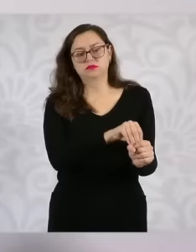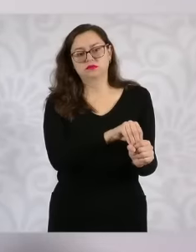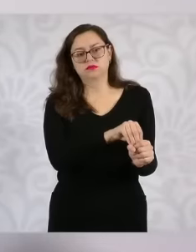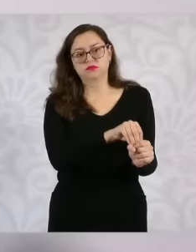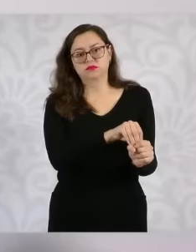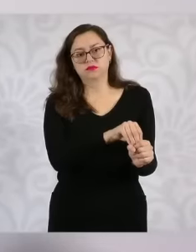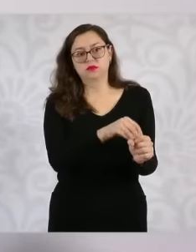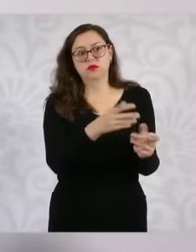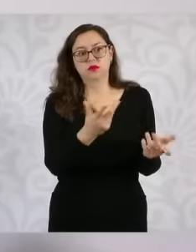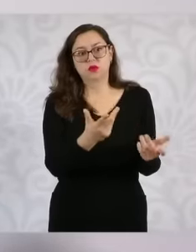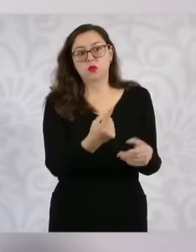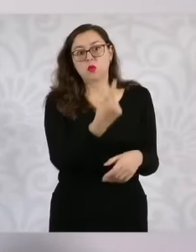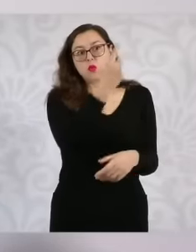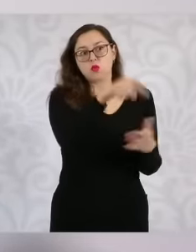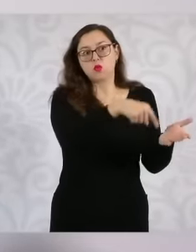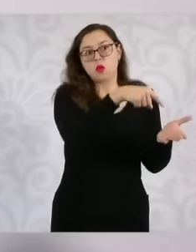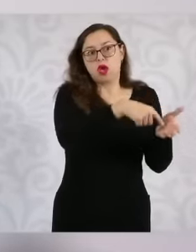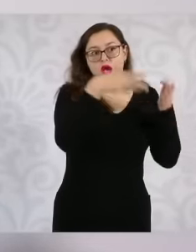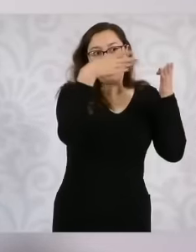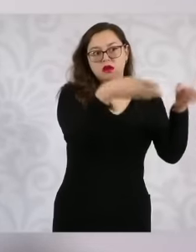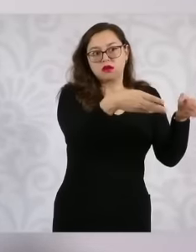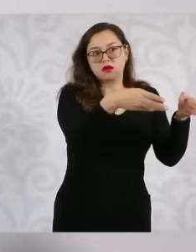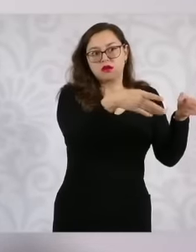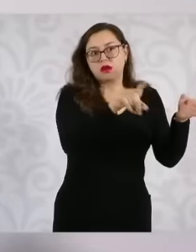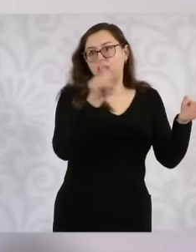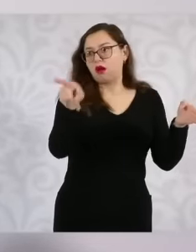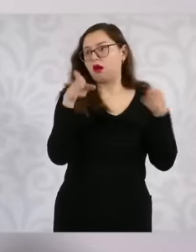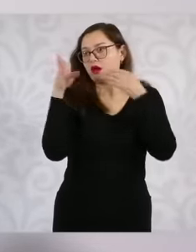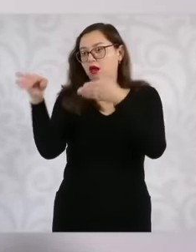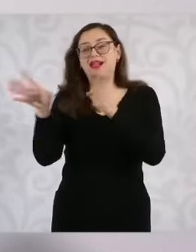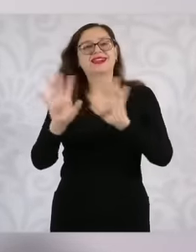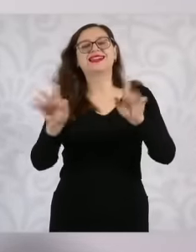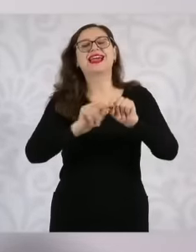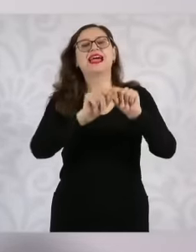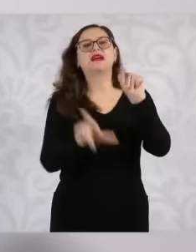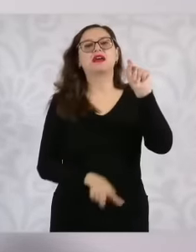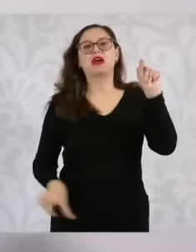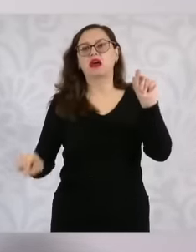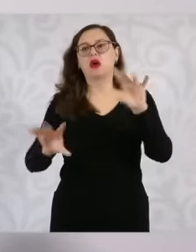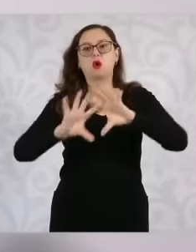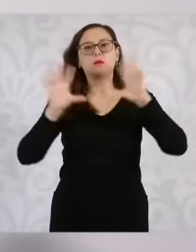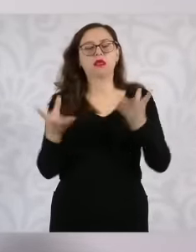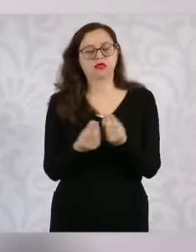that it happens, well then it goes away and in another place it goes, but there is a strategy. Thank you